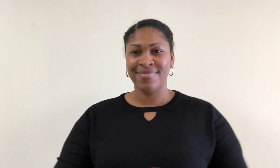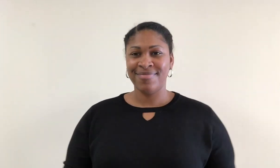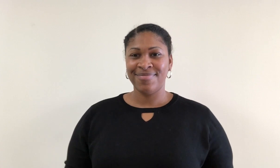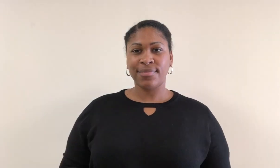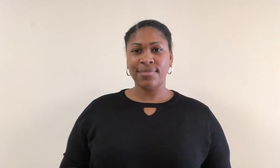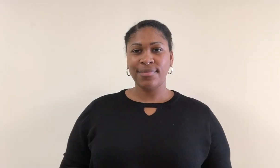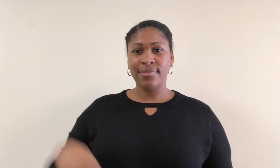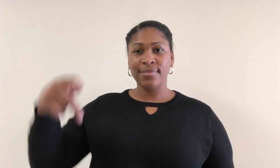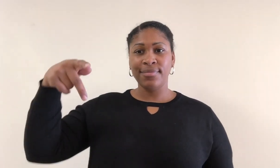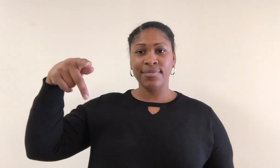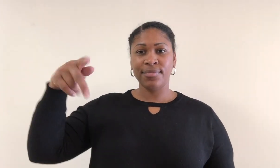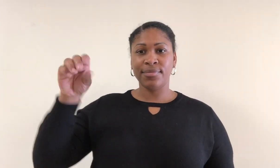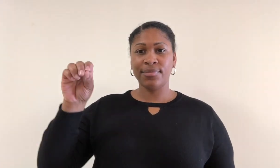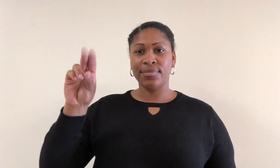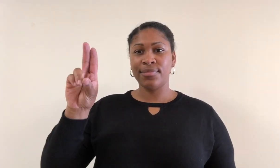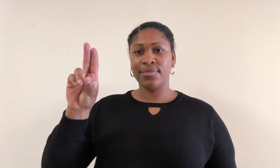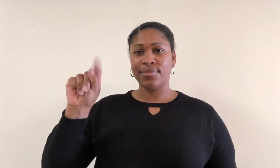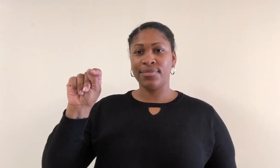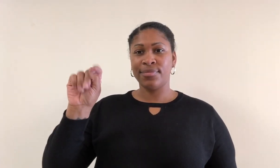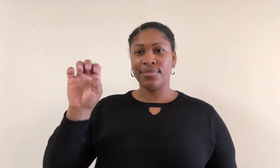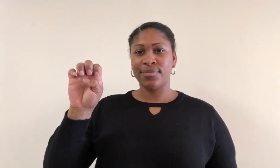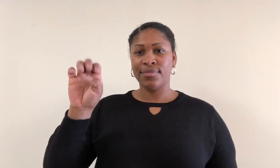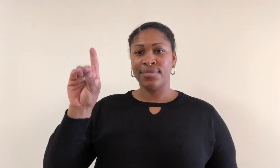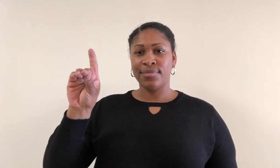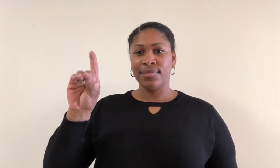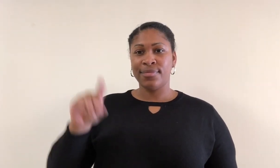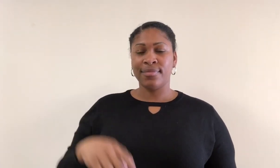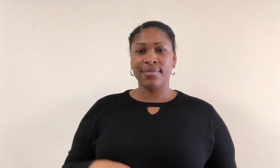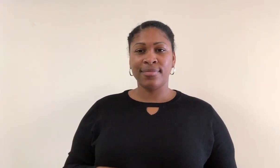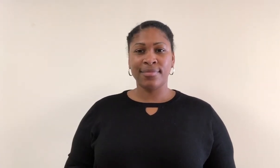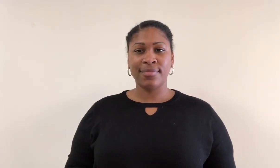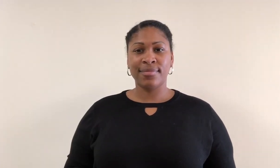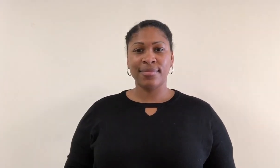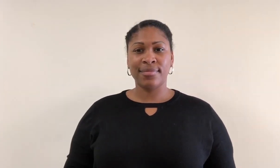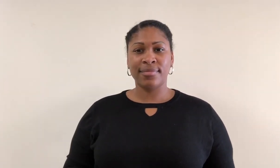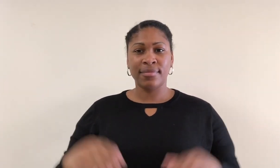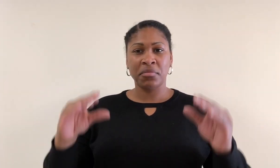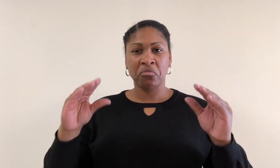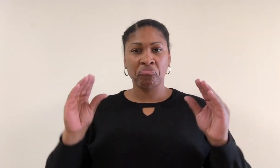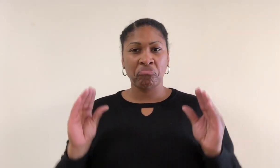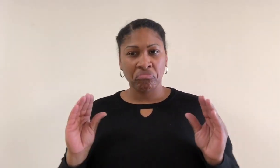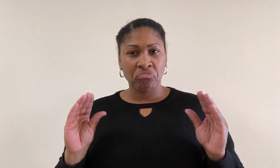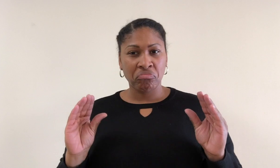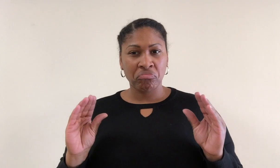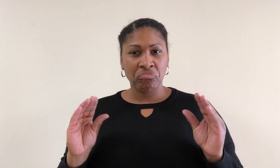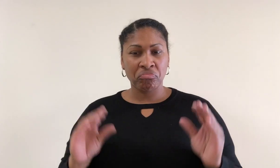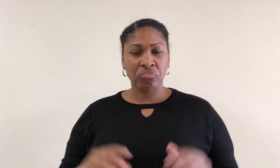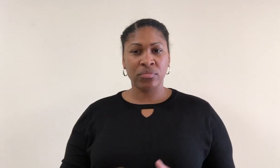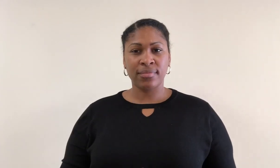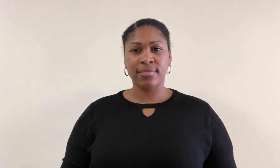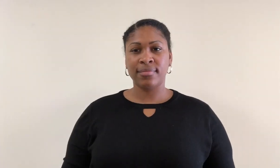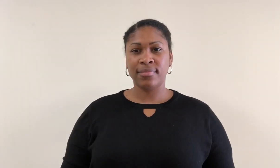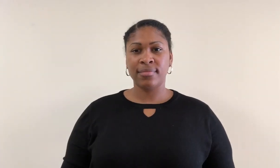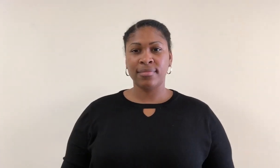Pouted